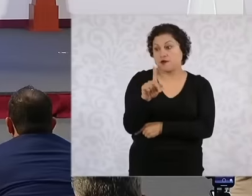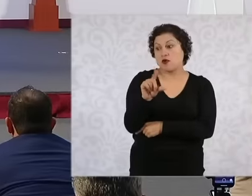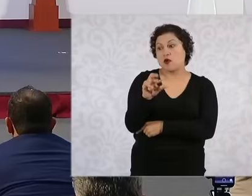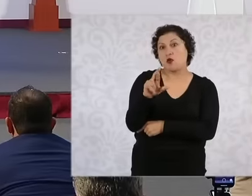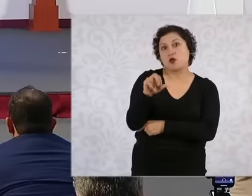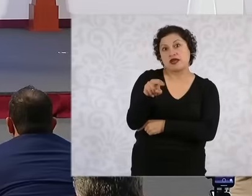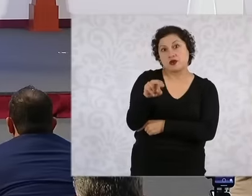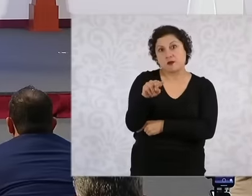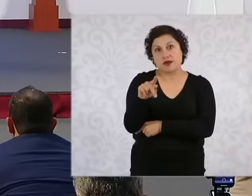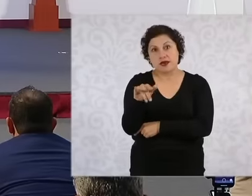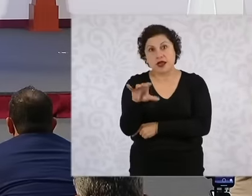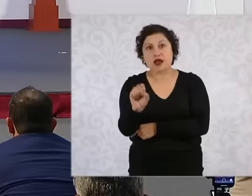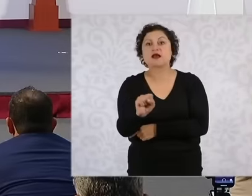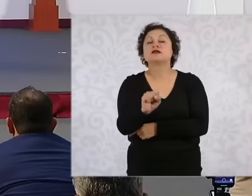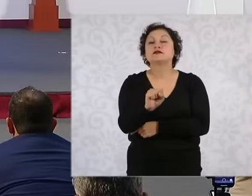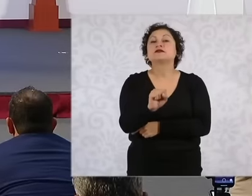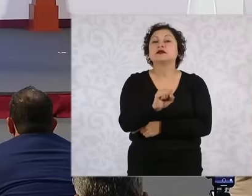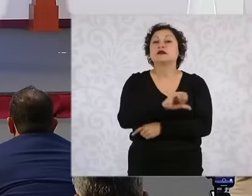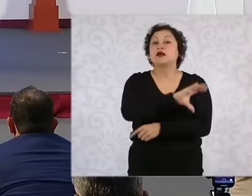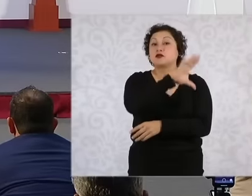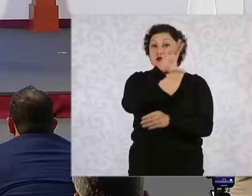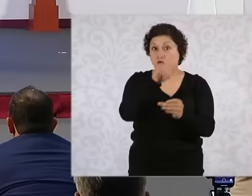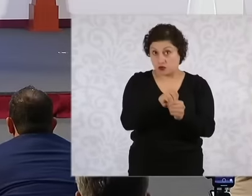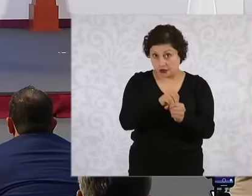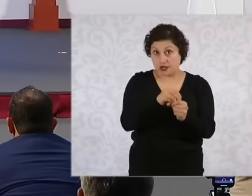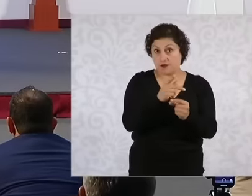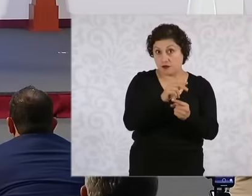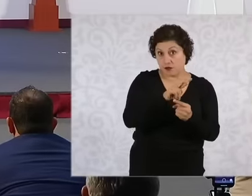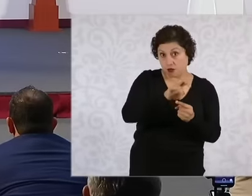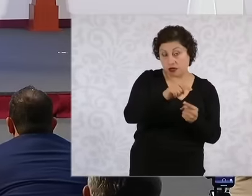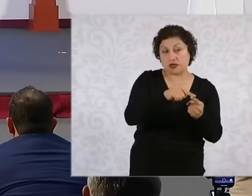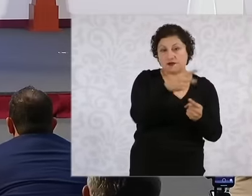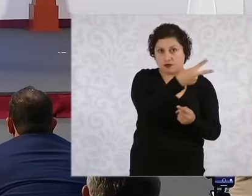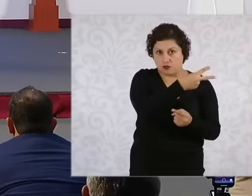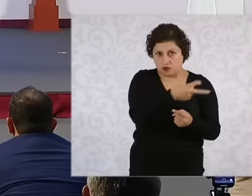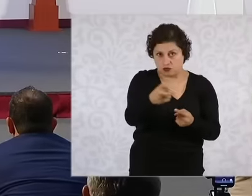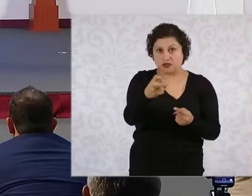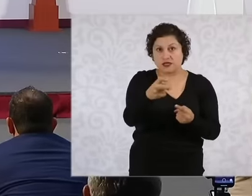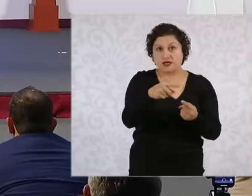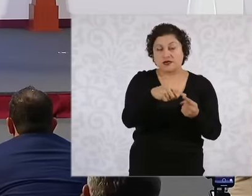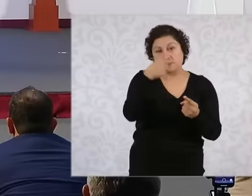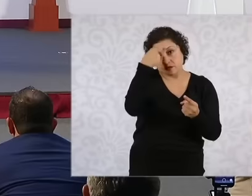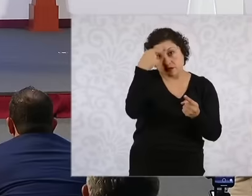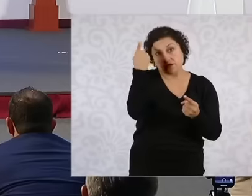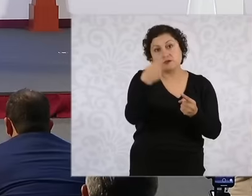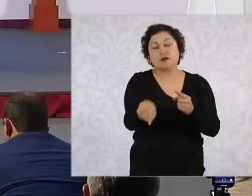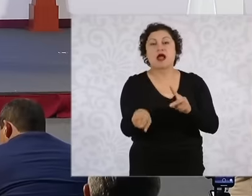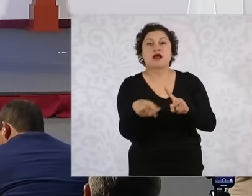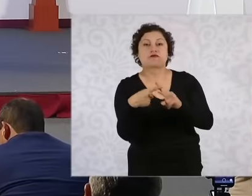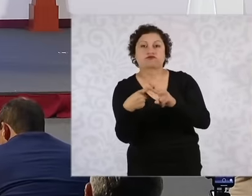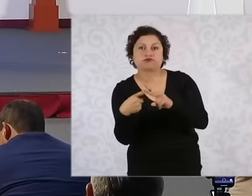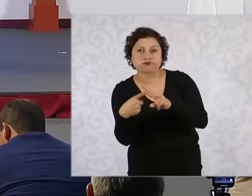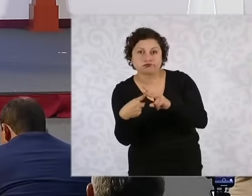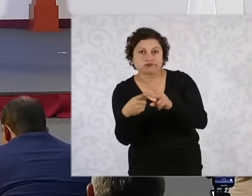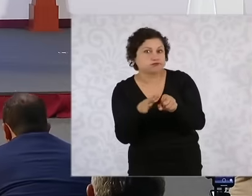the total number of multi-member deputies or 200 to obtain the natural quotient as it says As